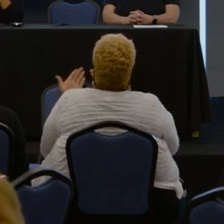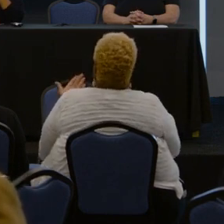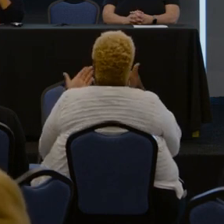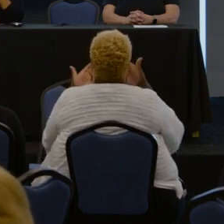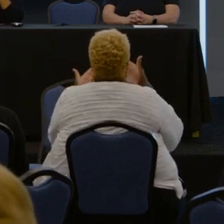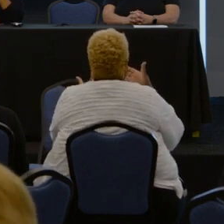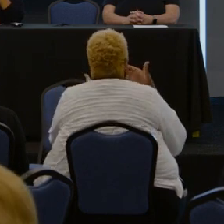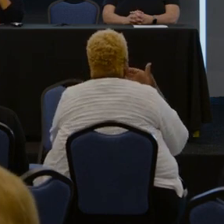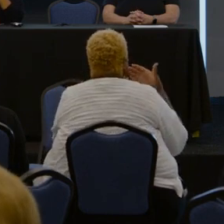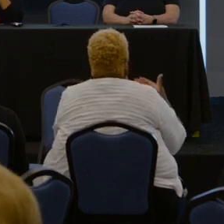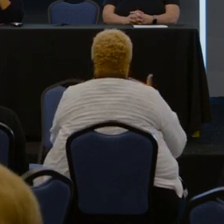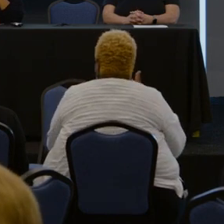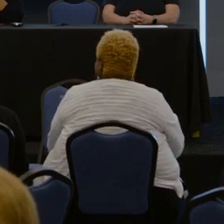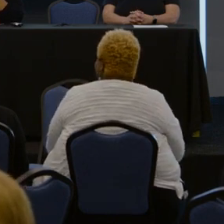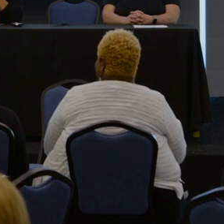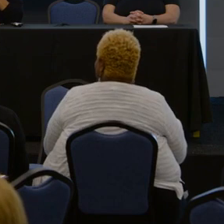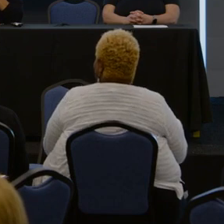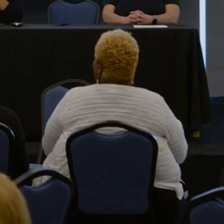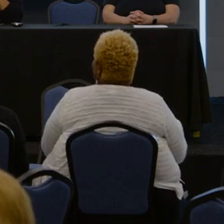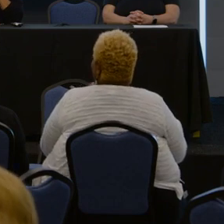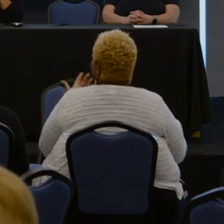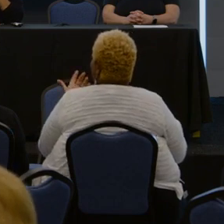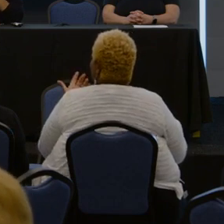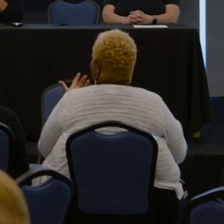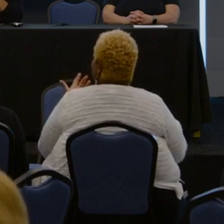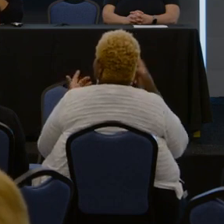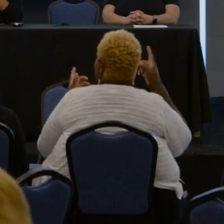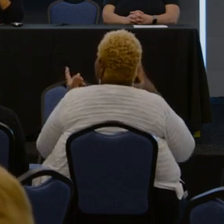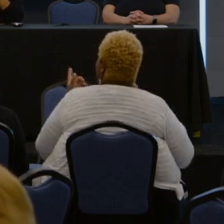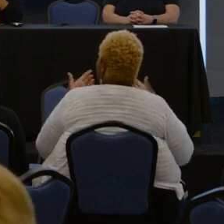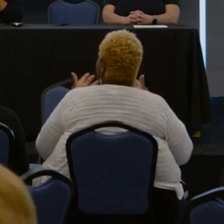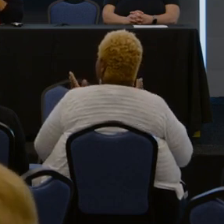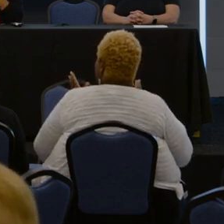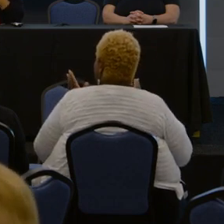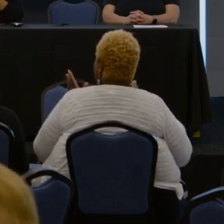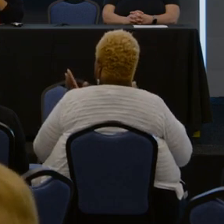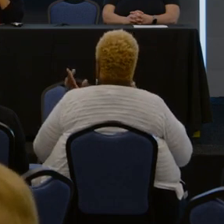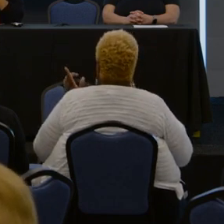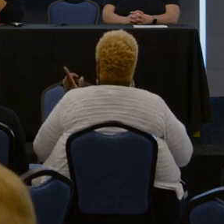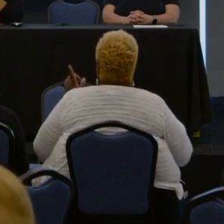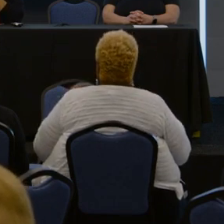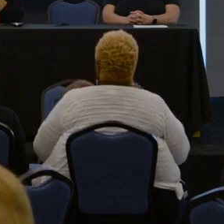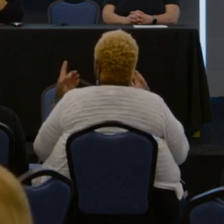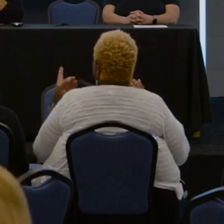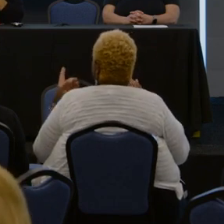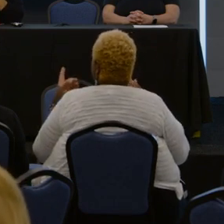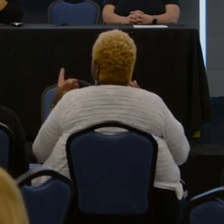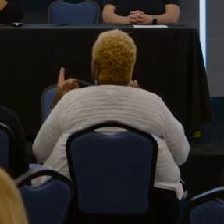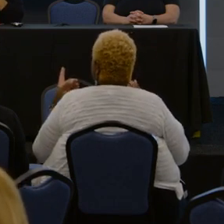Thank you. I would like this half of the room to give a hearing round of applause.